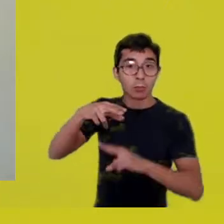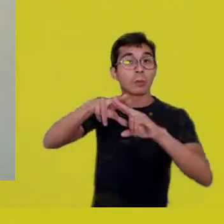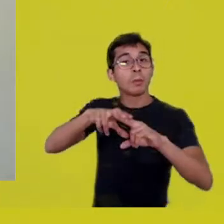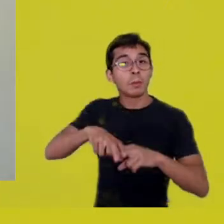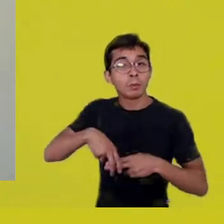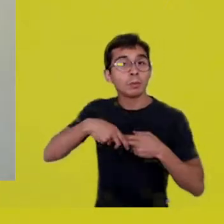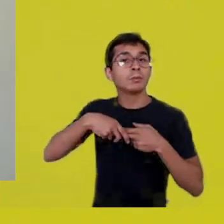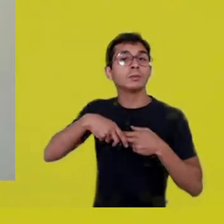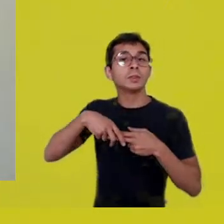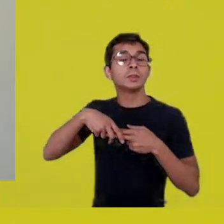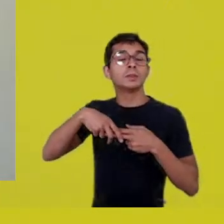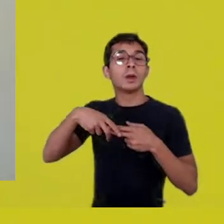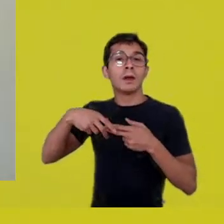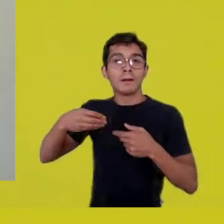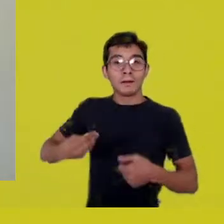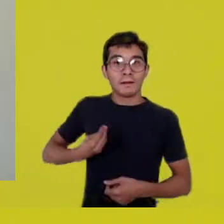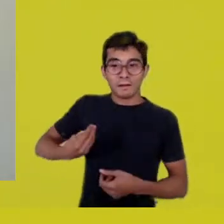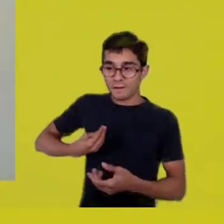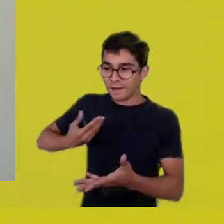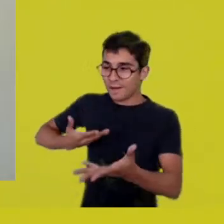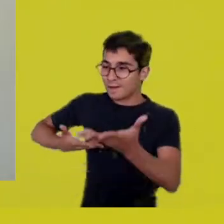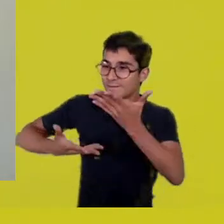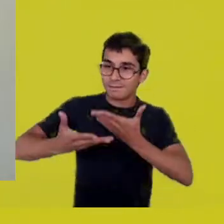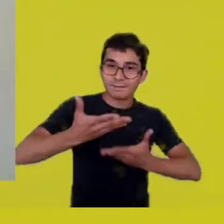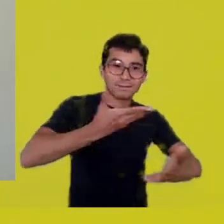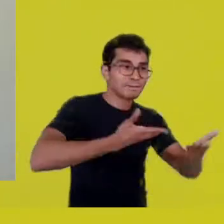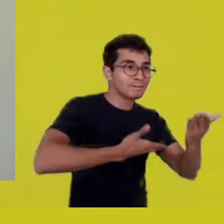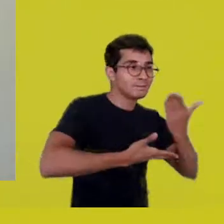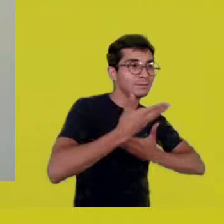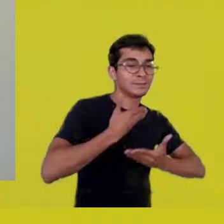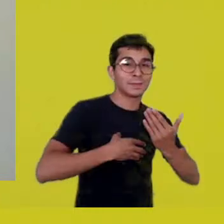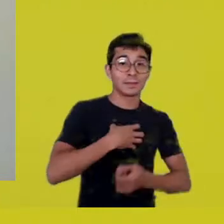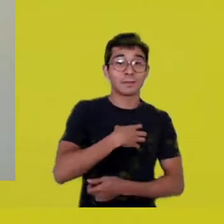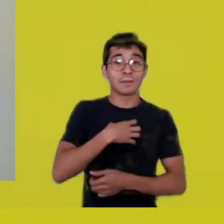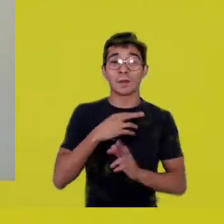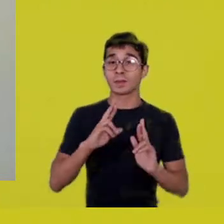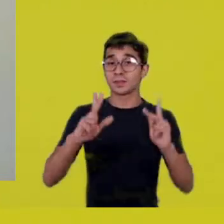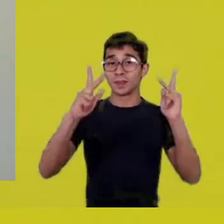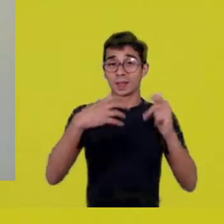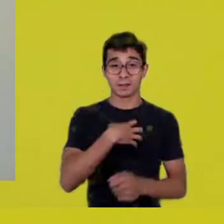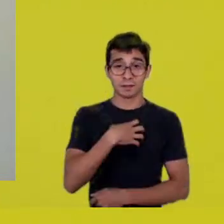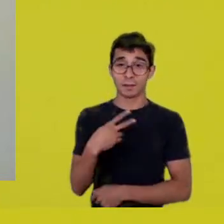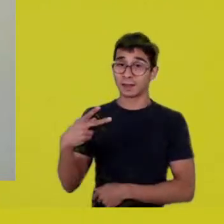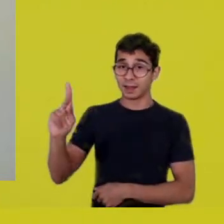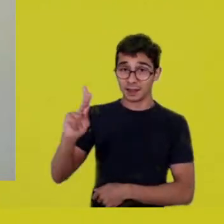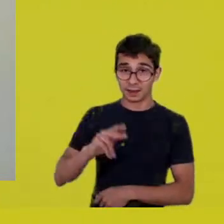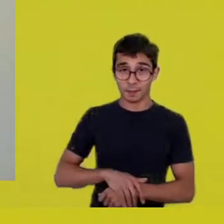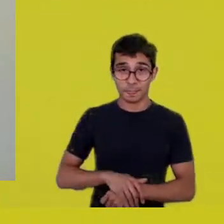that those who didn’t fit into the cocoon of the individual